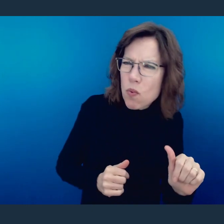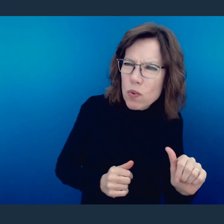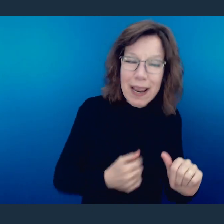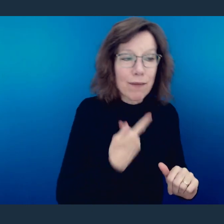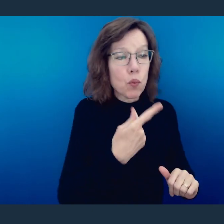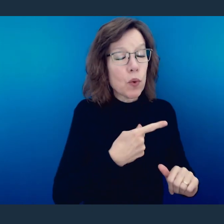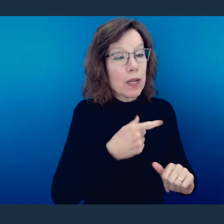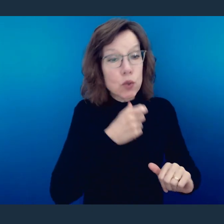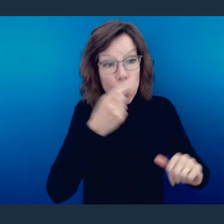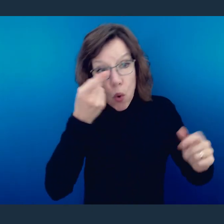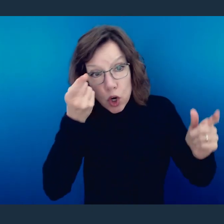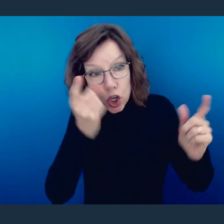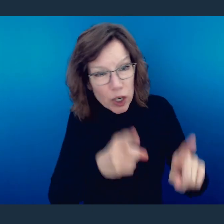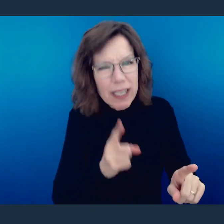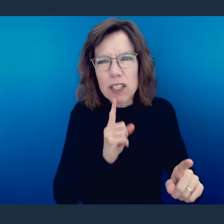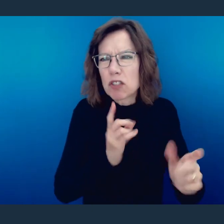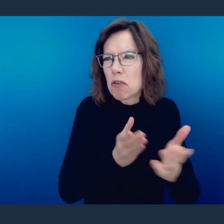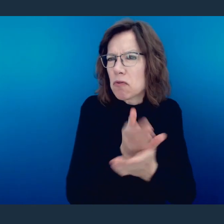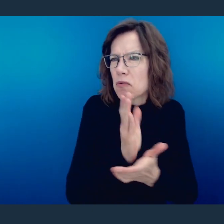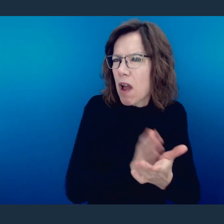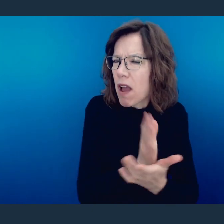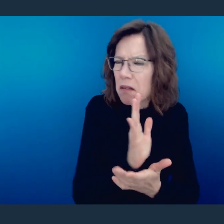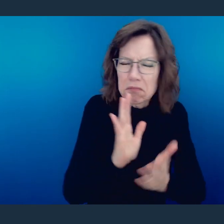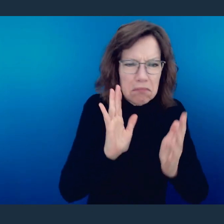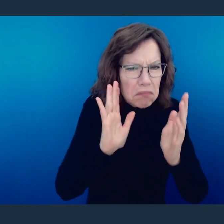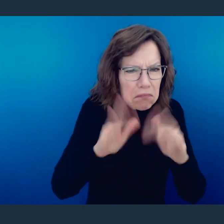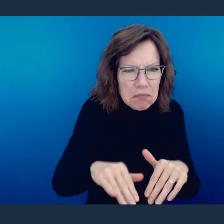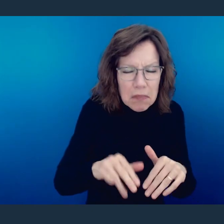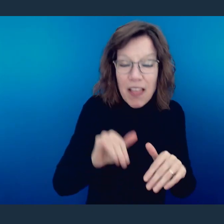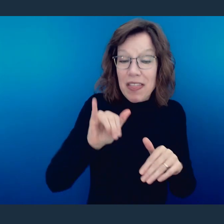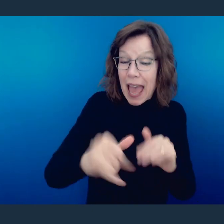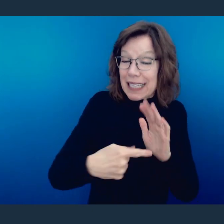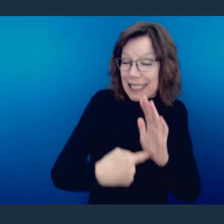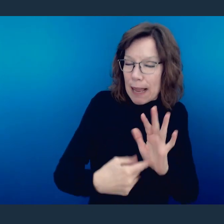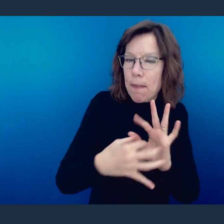agree with you in this regard, specifically in this case he's talking about these food